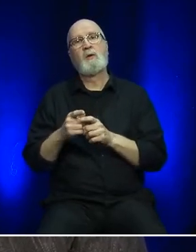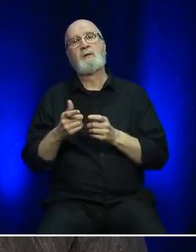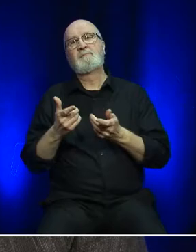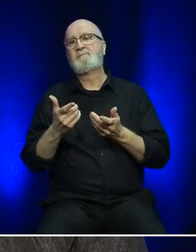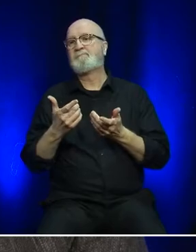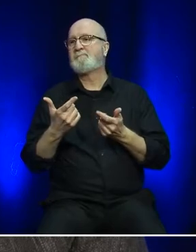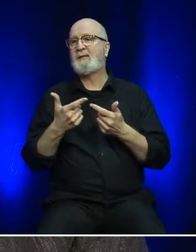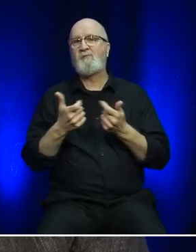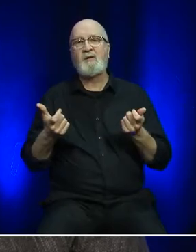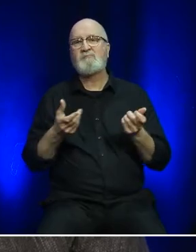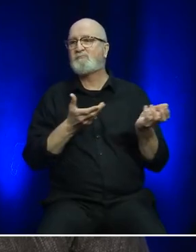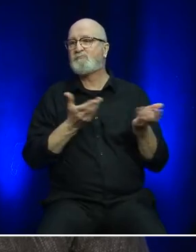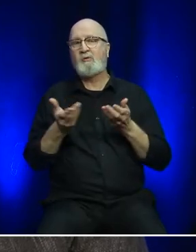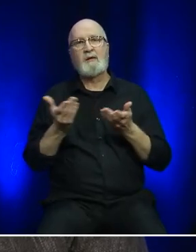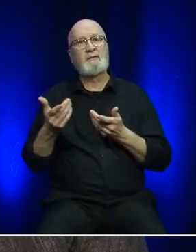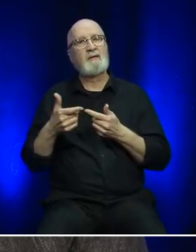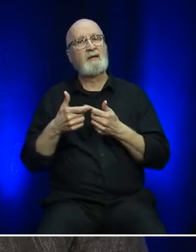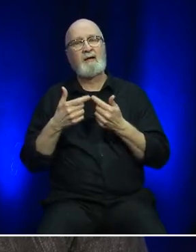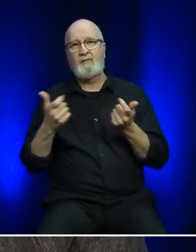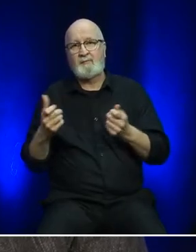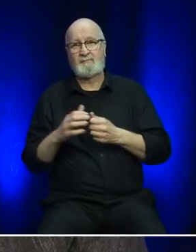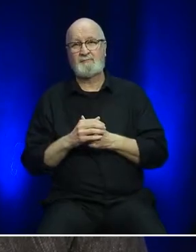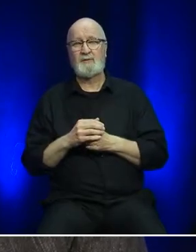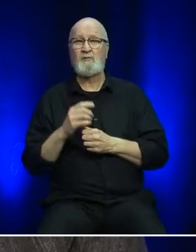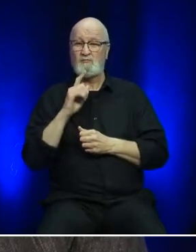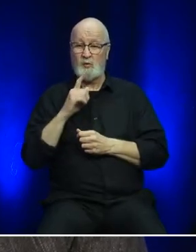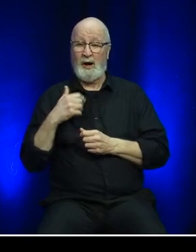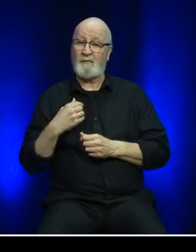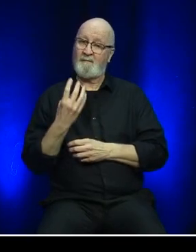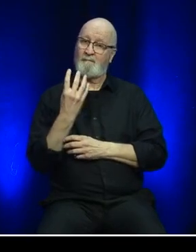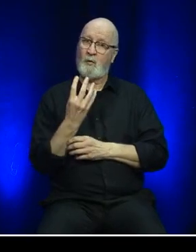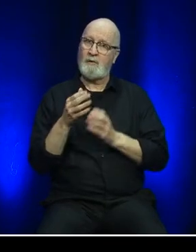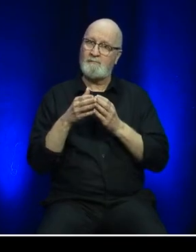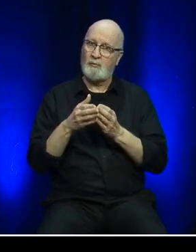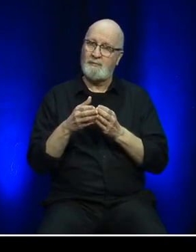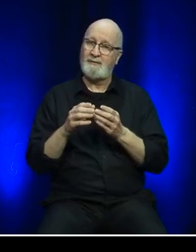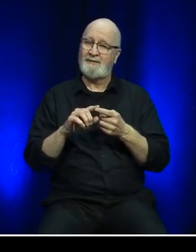This service is provided with our 4 ice-class vessels namely the